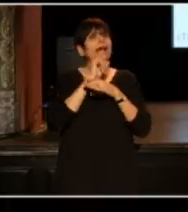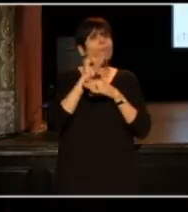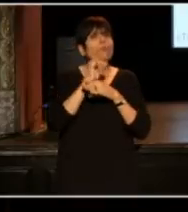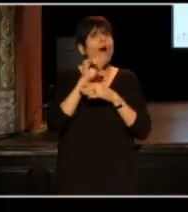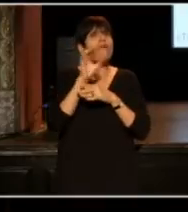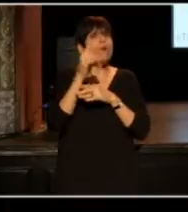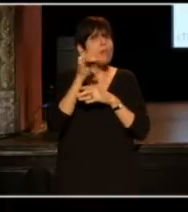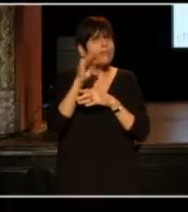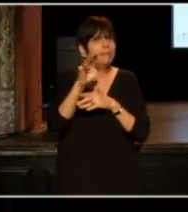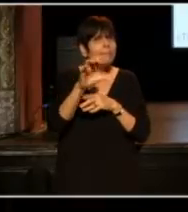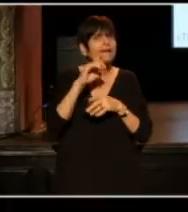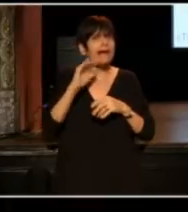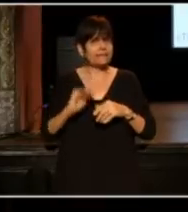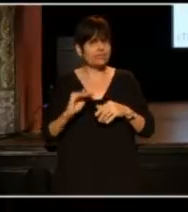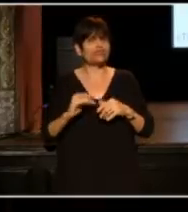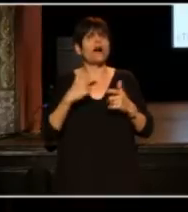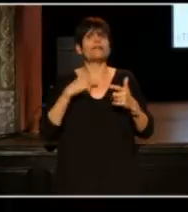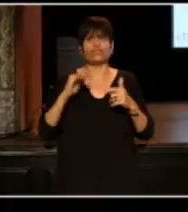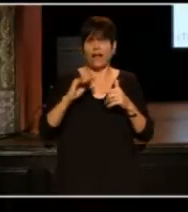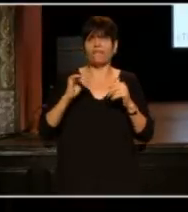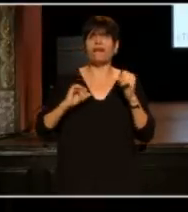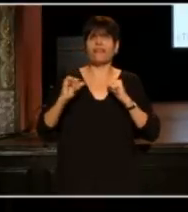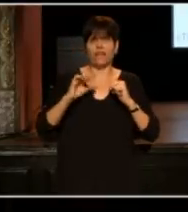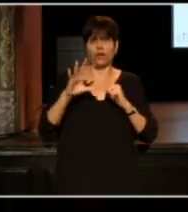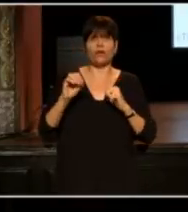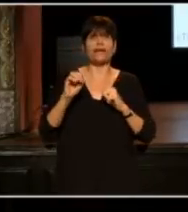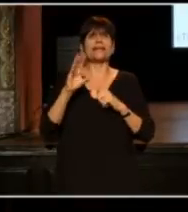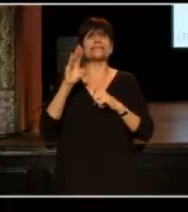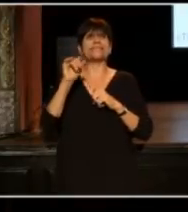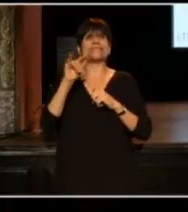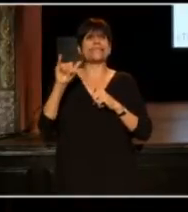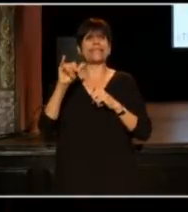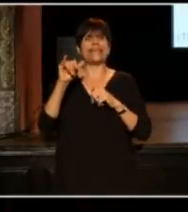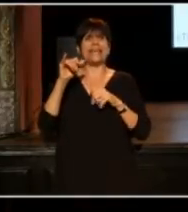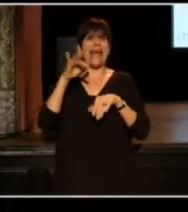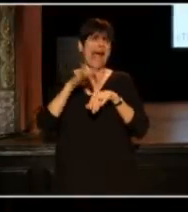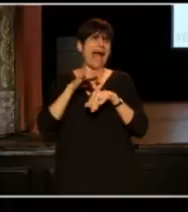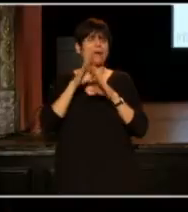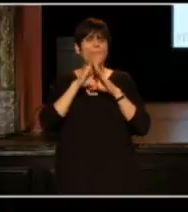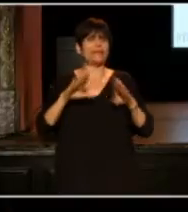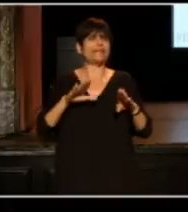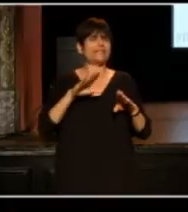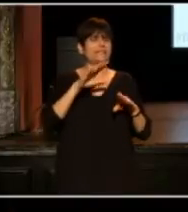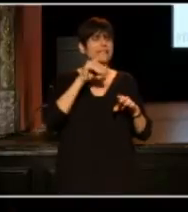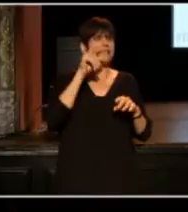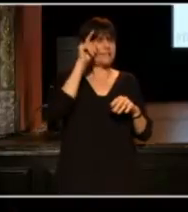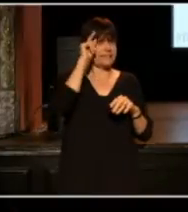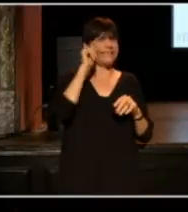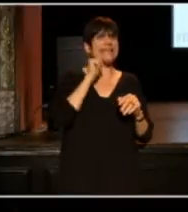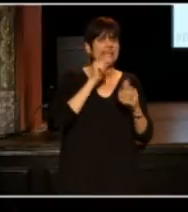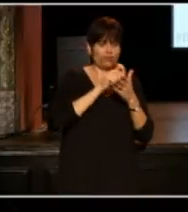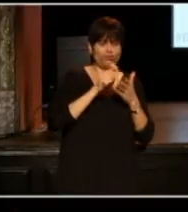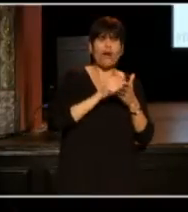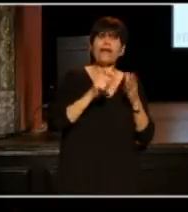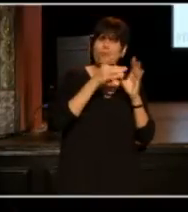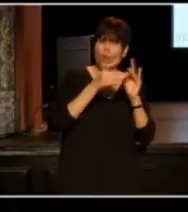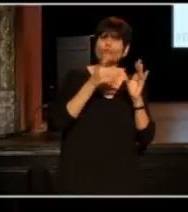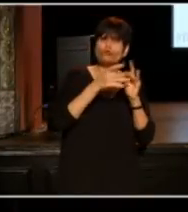As a child I was actually at a childhood theater company called City At Peace, which guided teenagers to write their own stories. Give it up, yeah!